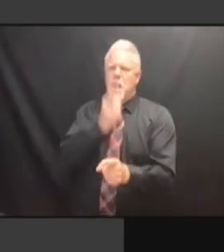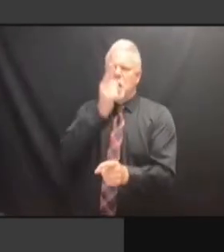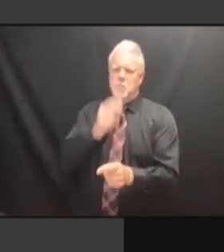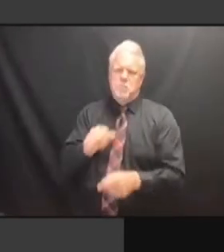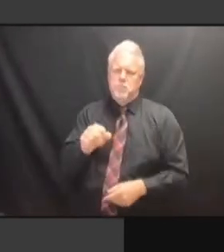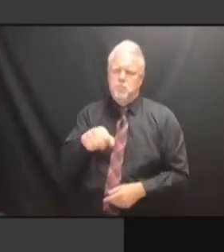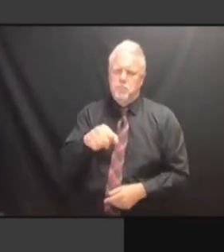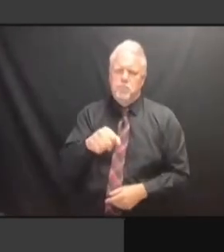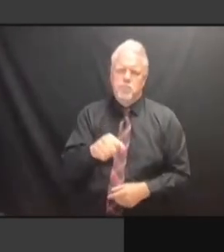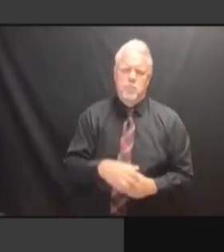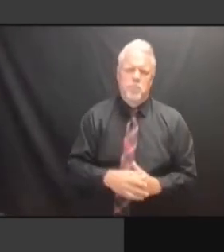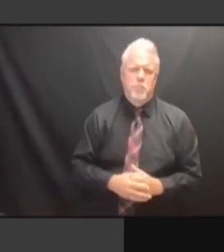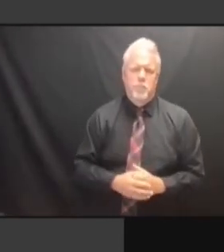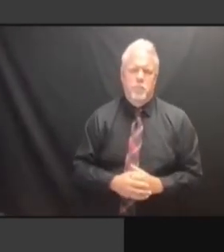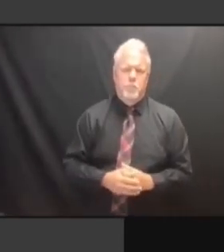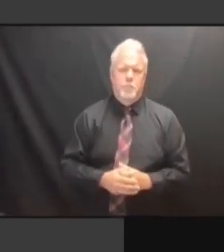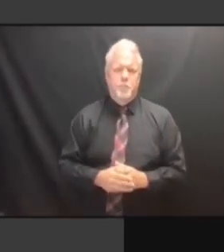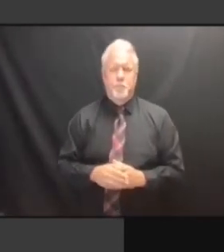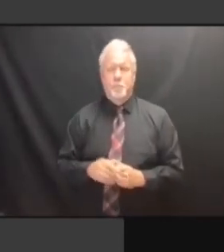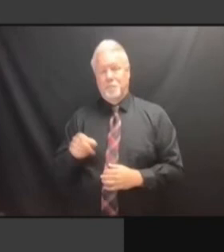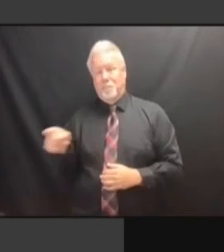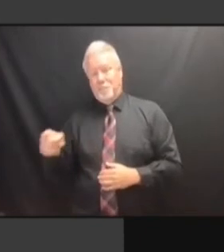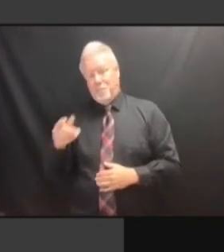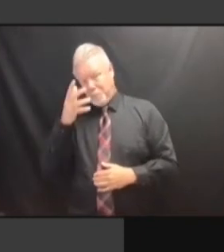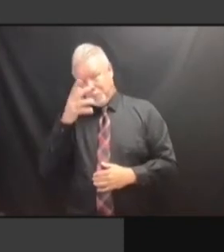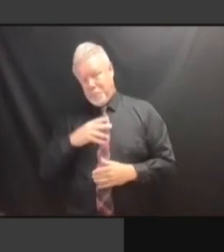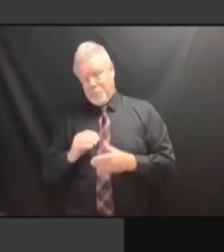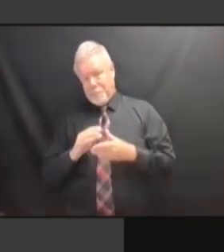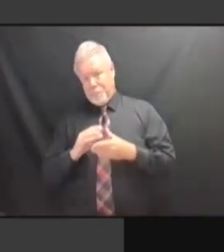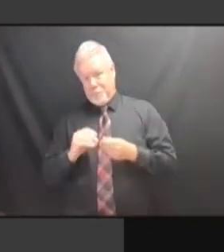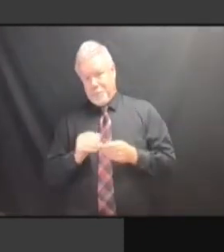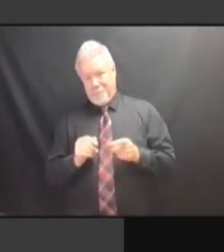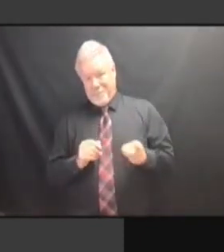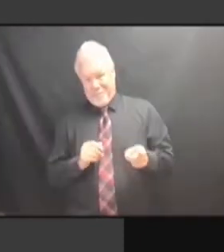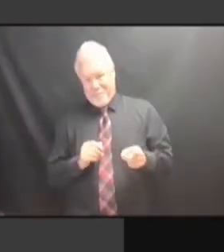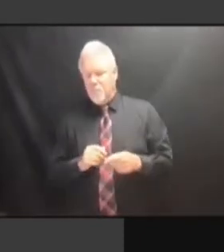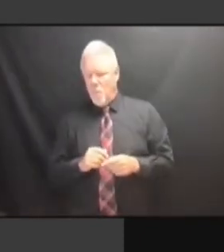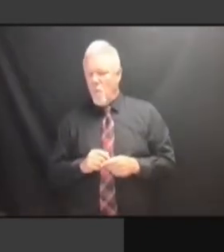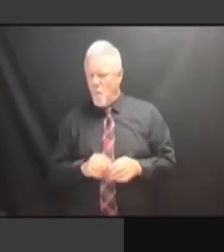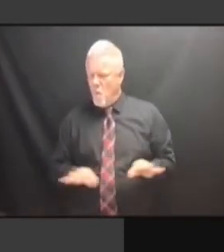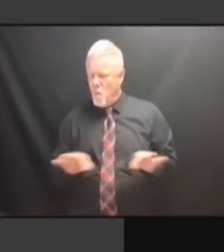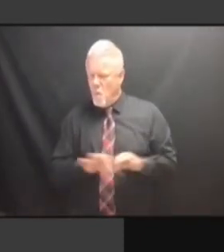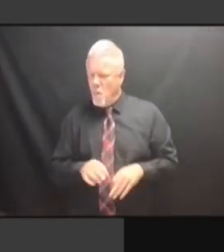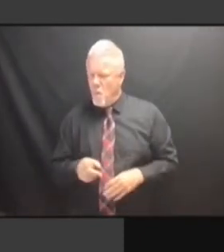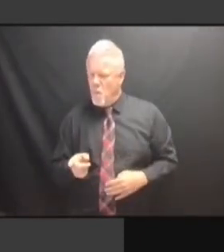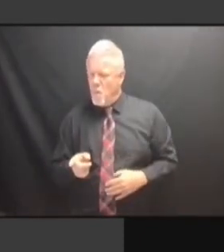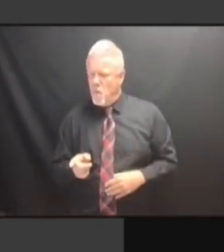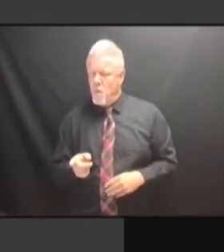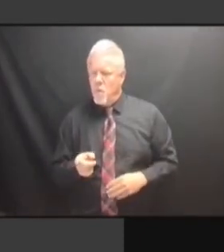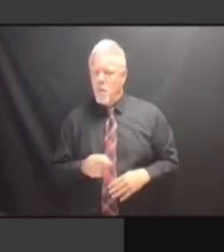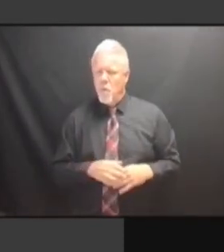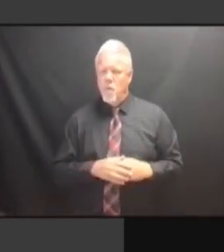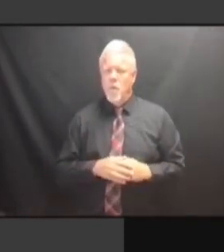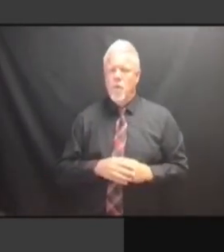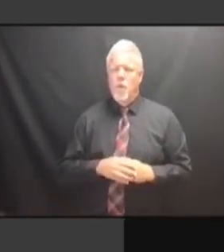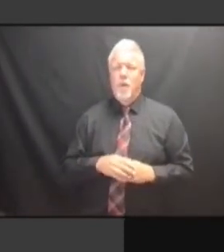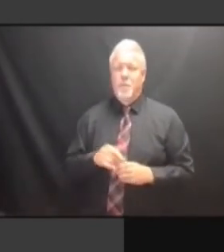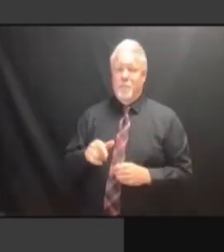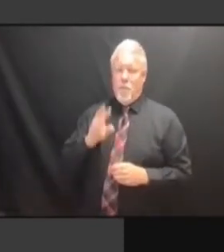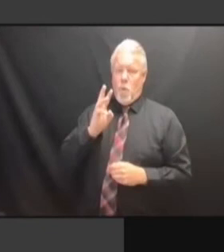QUESTION. YOU KNOW, DID THEY QUESTION. YOU KNOW, DID THEY GO QUESTION. YOU KNOW, DID THEY GO BACK QUESTION. YOU KNOW, DID THEY GO BACK AND YOU KNOW, DID THEY GO BACK AND YOU KNOW, DID THEY GO BACK AND CONFIRM YOU KNOW, DID THEY GO BACK AND CONFIRM THAT YOU KNOW, DID THEY GO BACK AND CONFIRM THAT THAT YOU KNOW, DID THEY GO BACK AND CONFIRM THAT THAT EXPLANATION